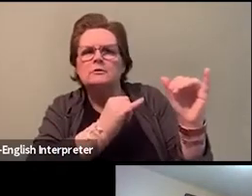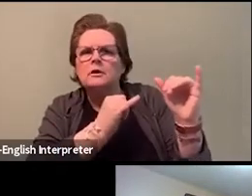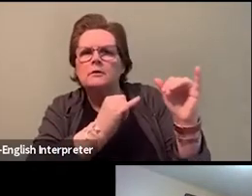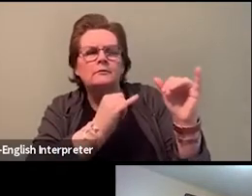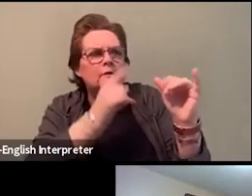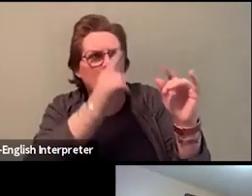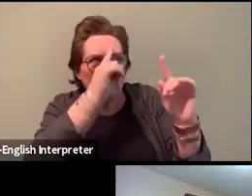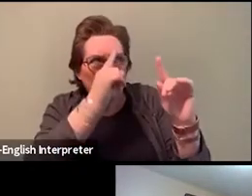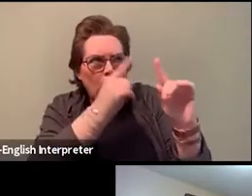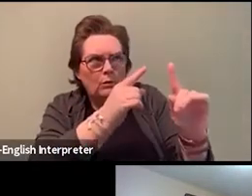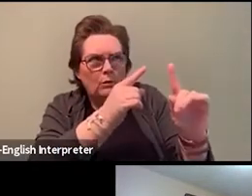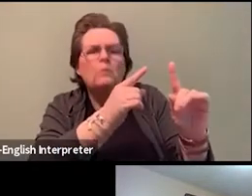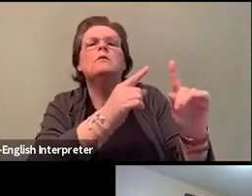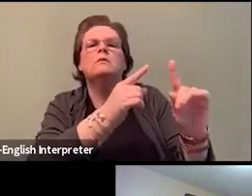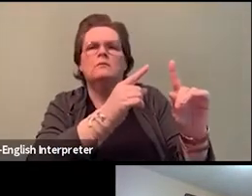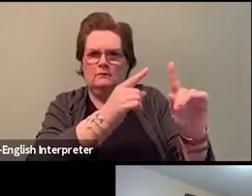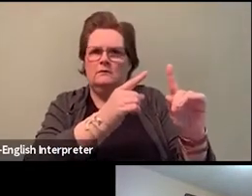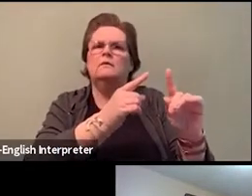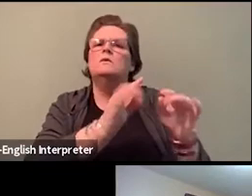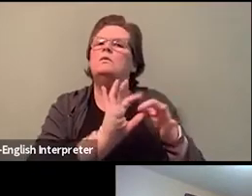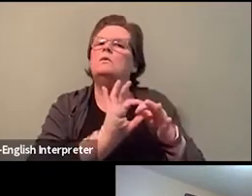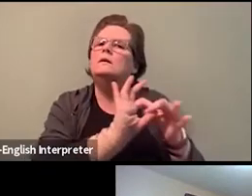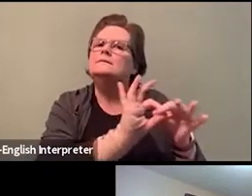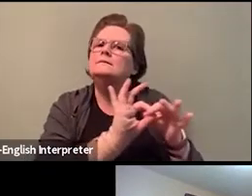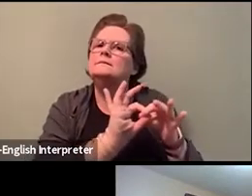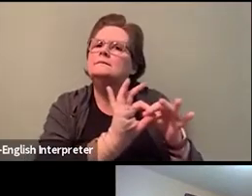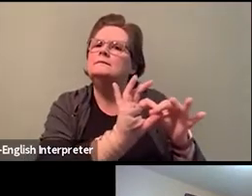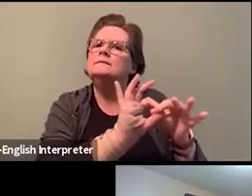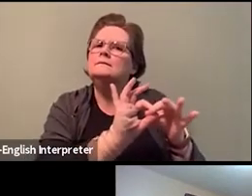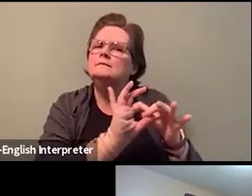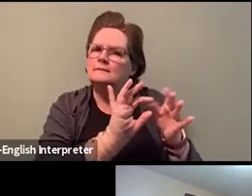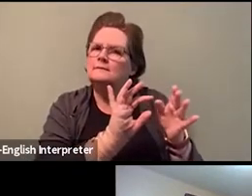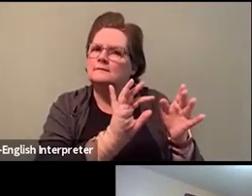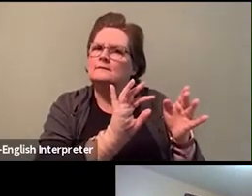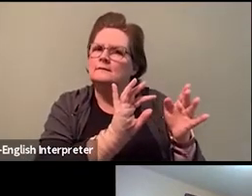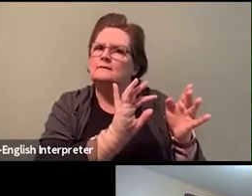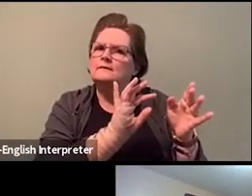So it started as the stewards, so many people were involved.